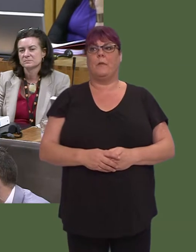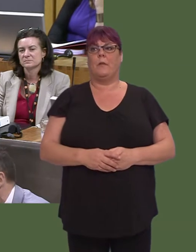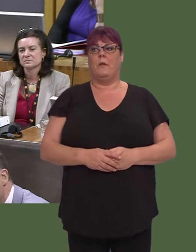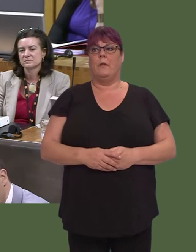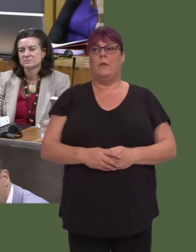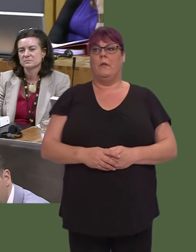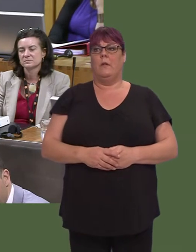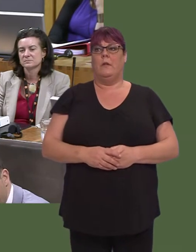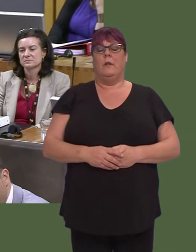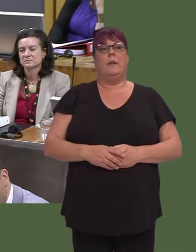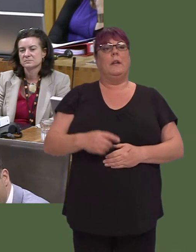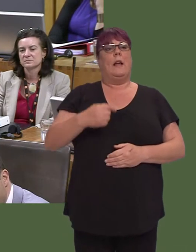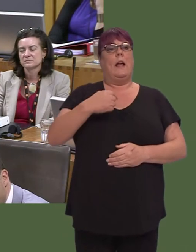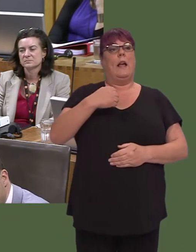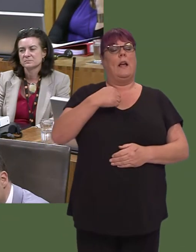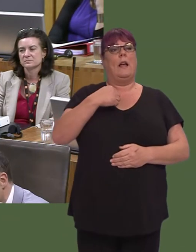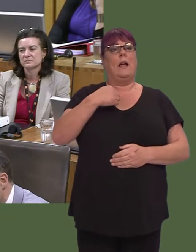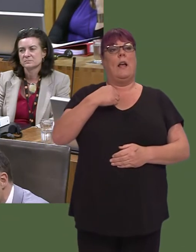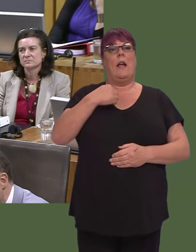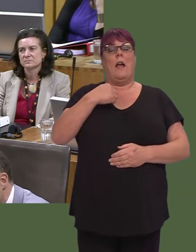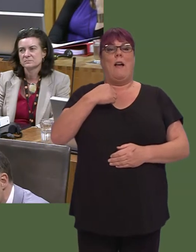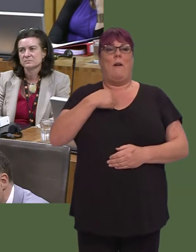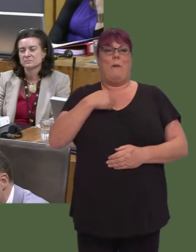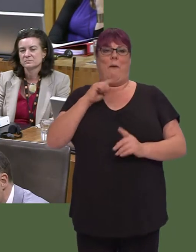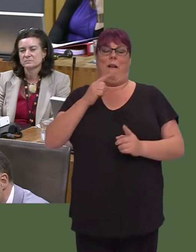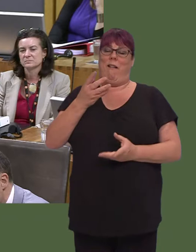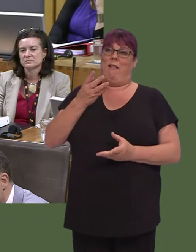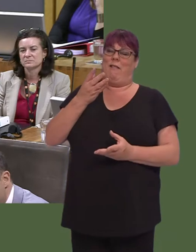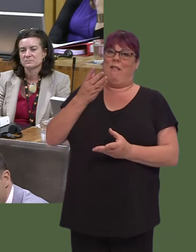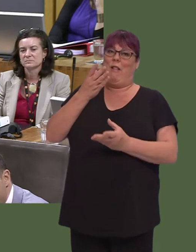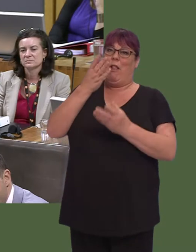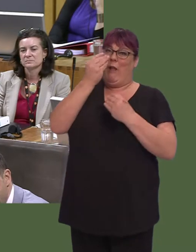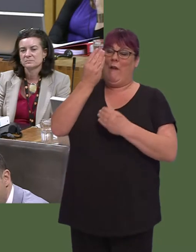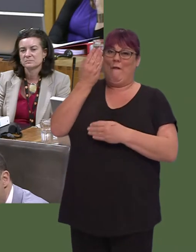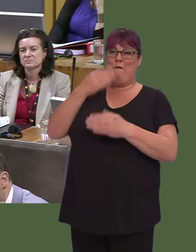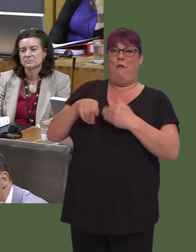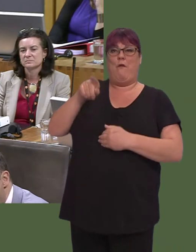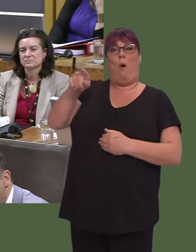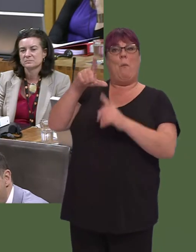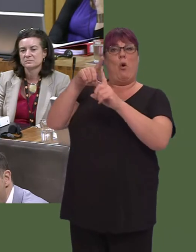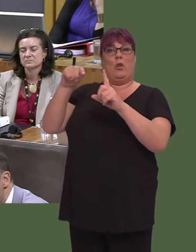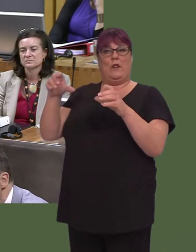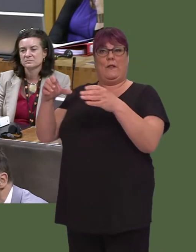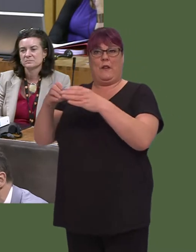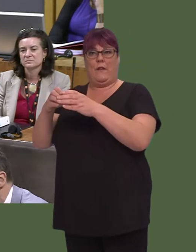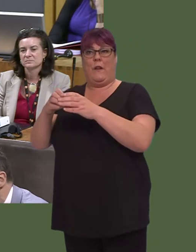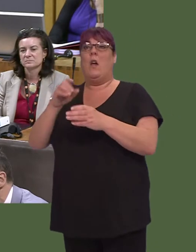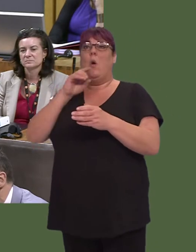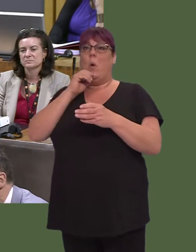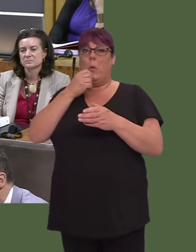don't think we can take any lessons from them. As I said to him earlier on, we will have provided over £350 million of investment